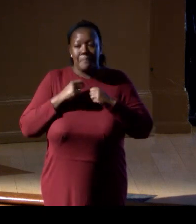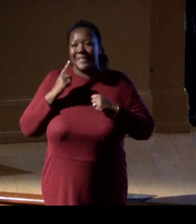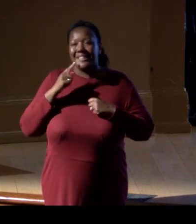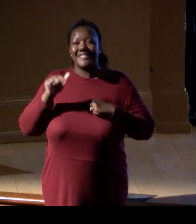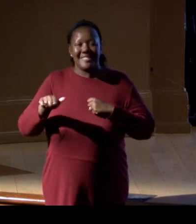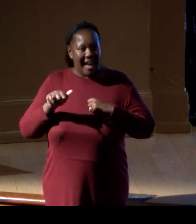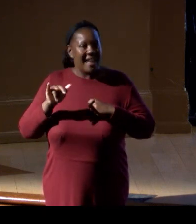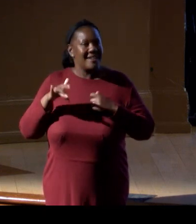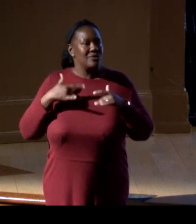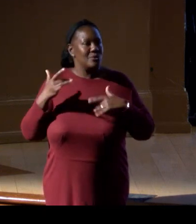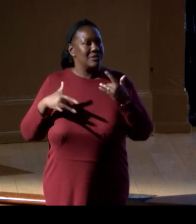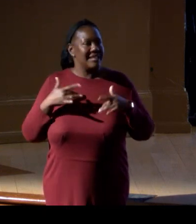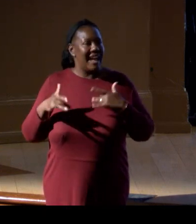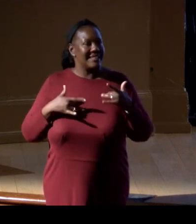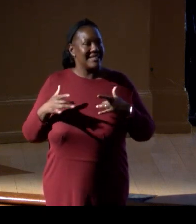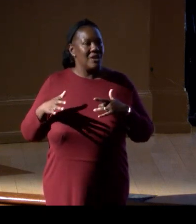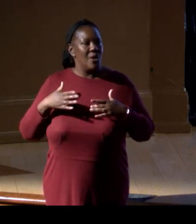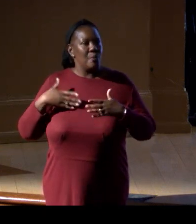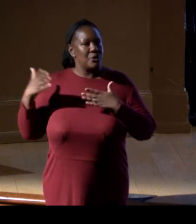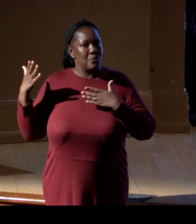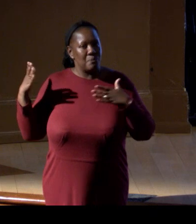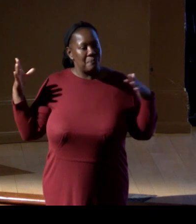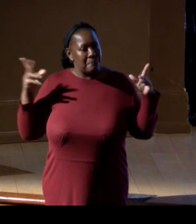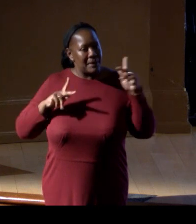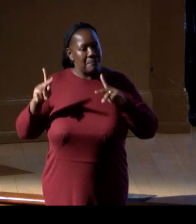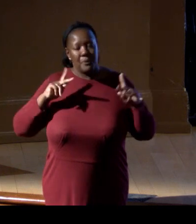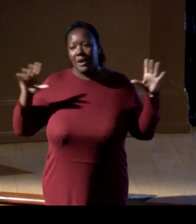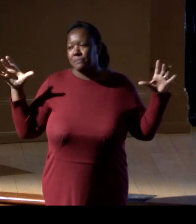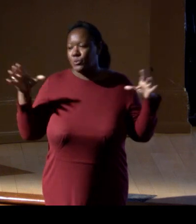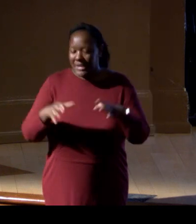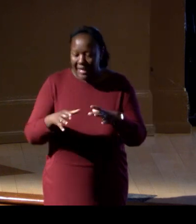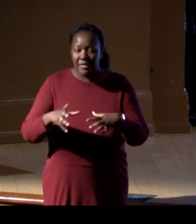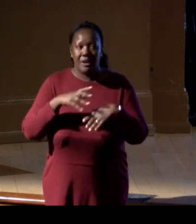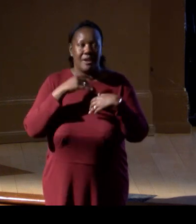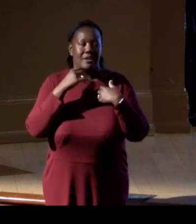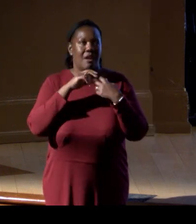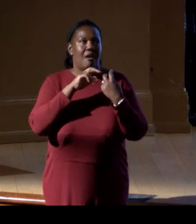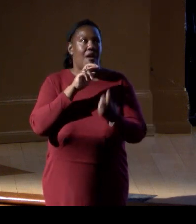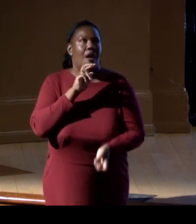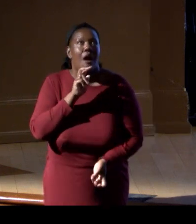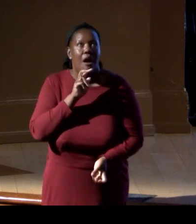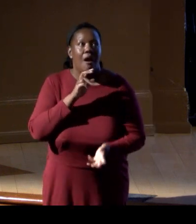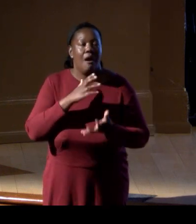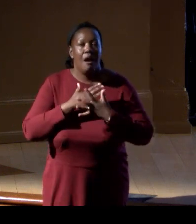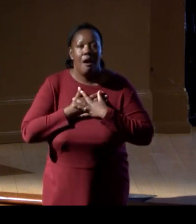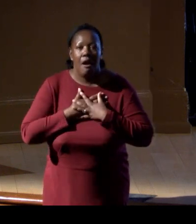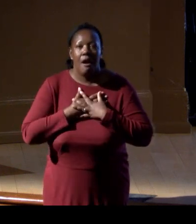and the awe of the work that we do in terms of how can we scale things like eDNA